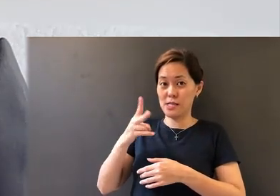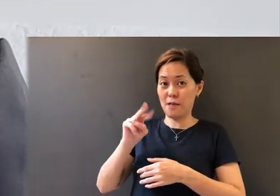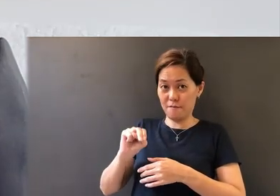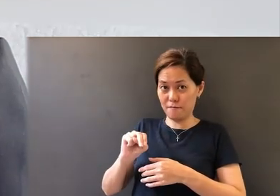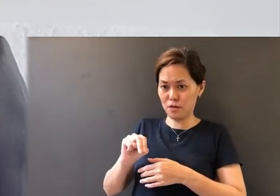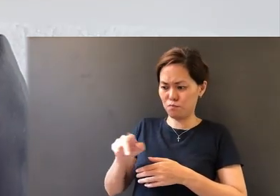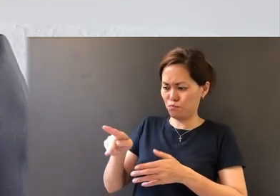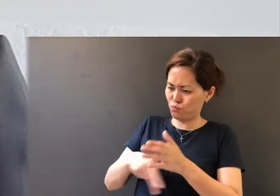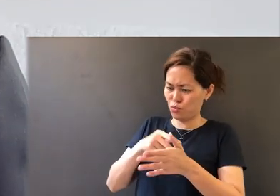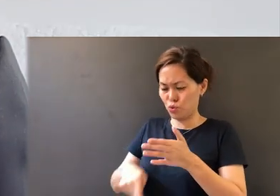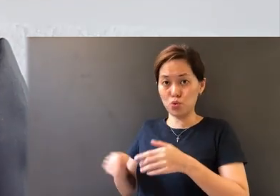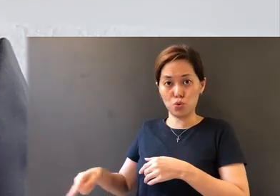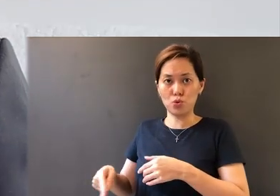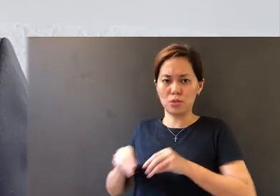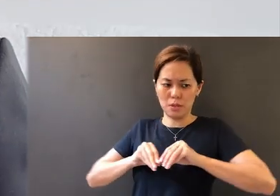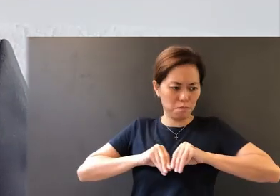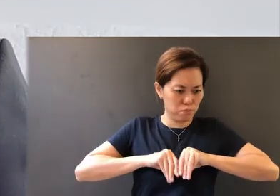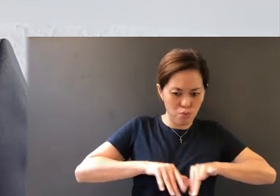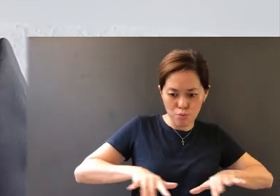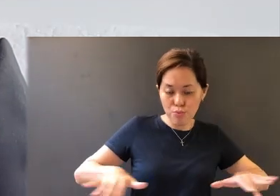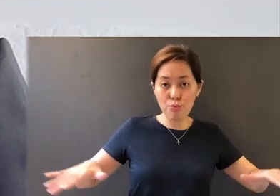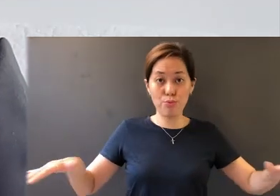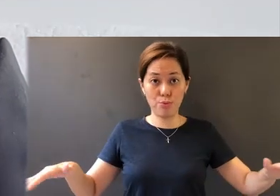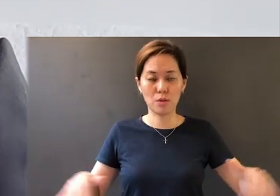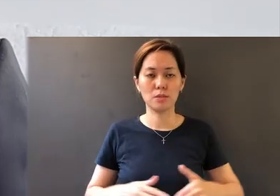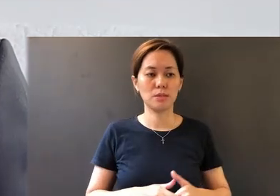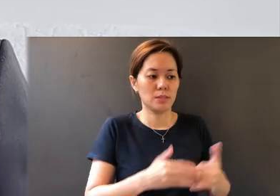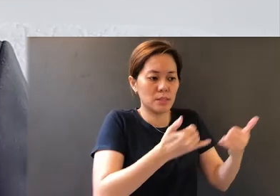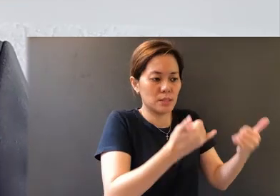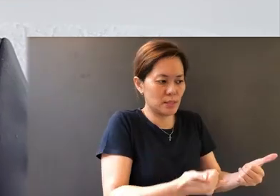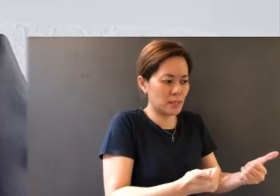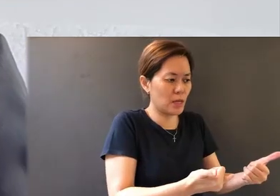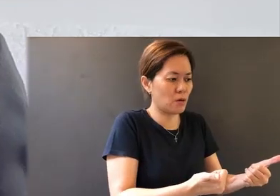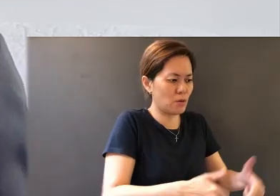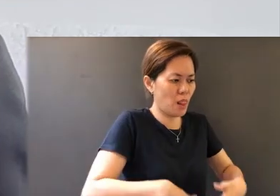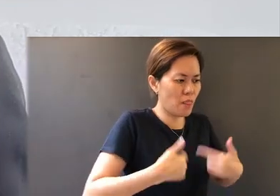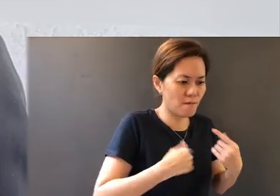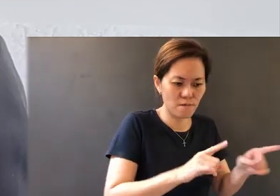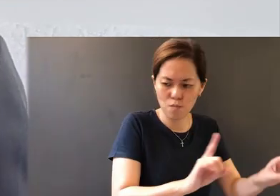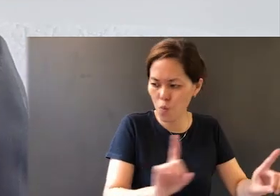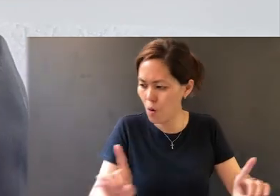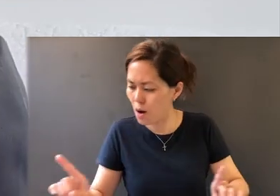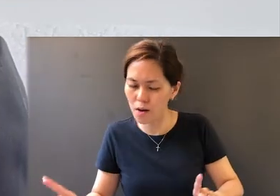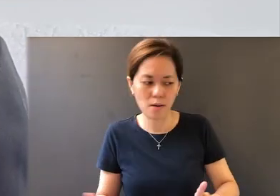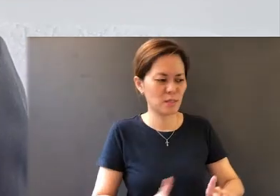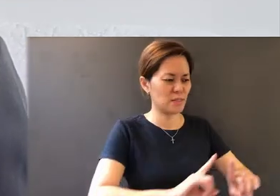Acts, and they are now residing in many of the pagan nations in Asia